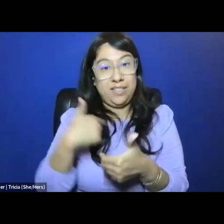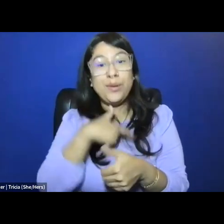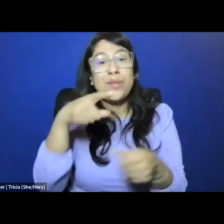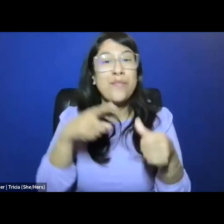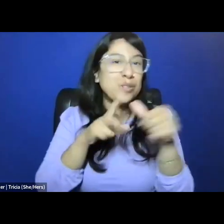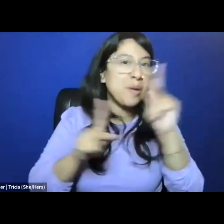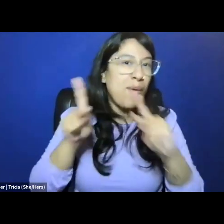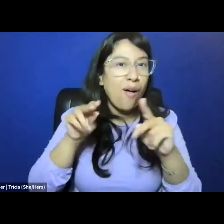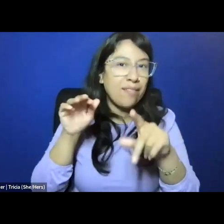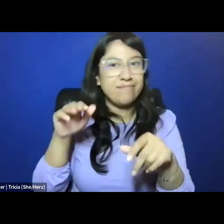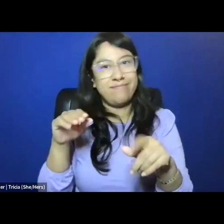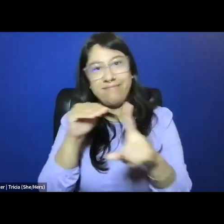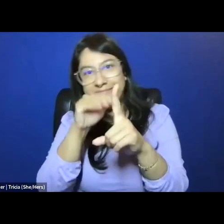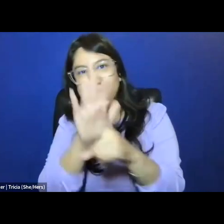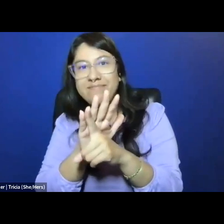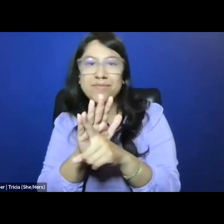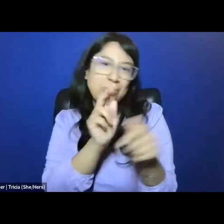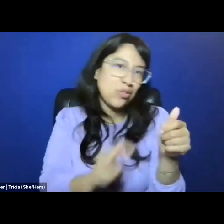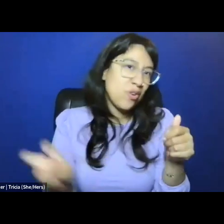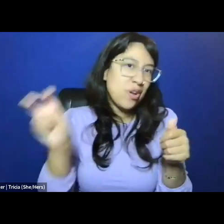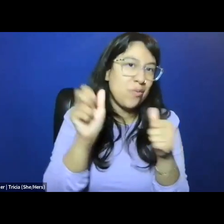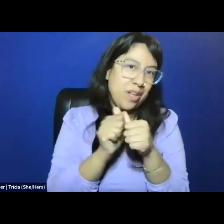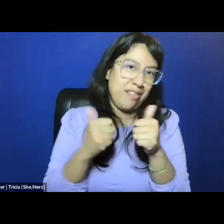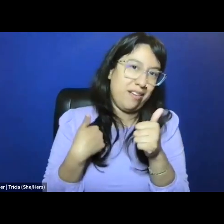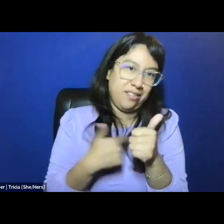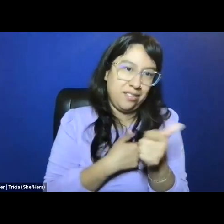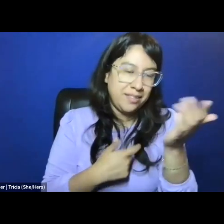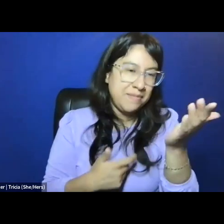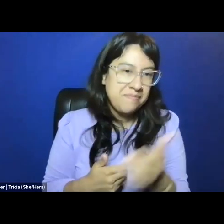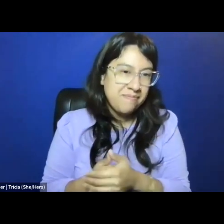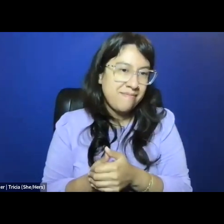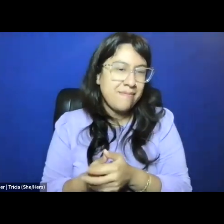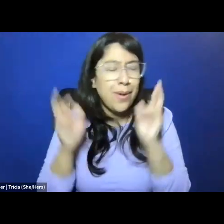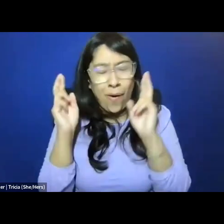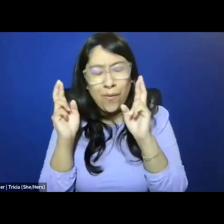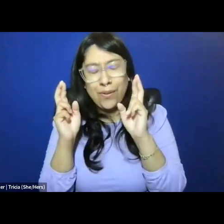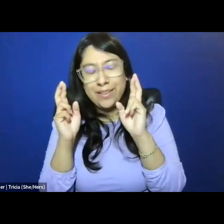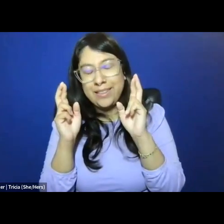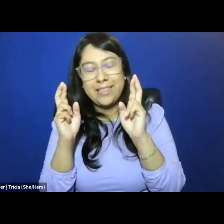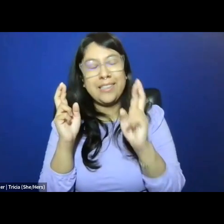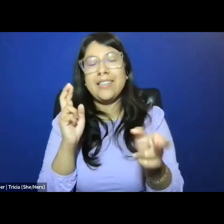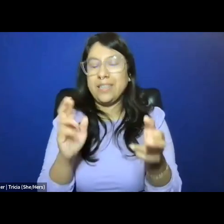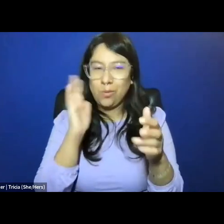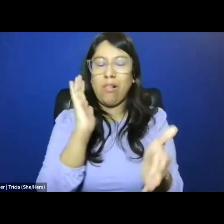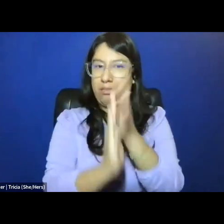and you're some of the first people to get to go on this journey with us of, hopefully ending the afterlife of Anthony Comstock.